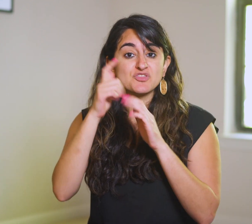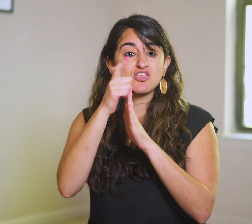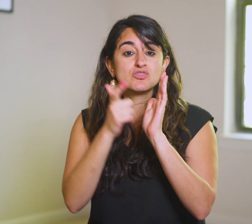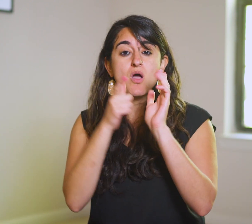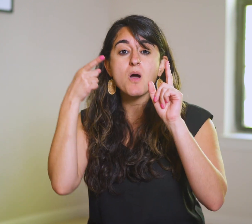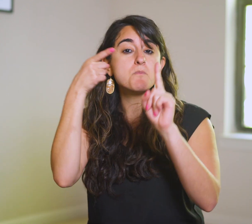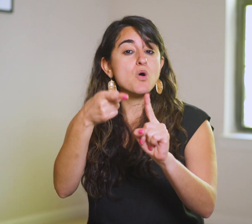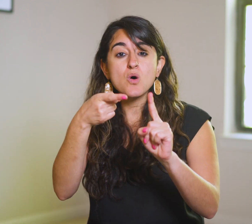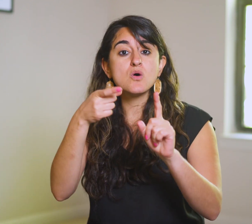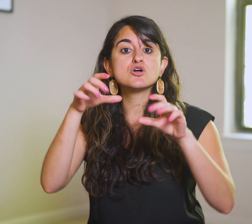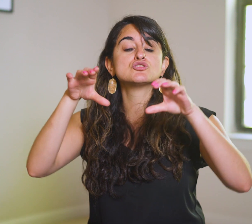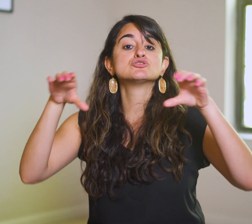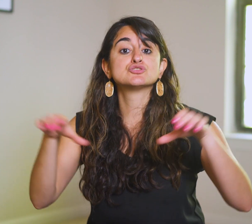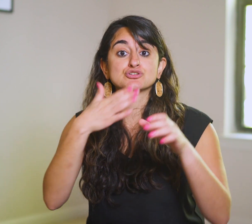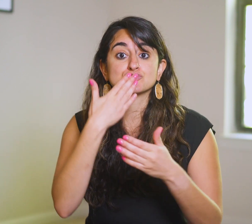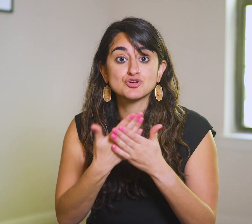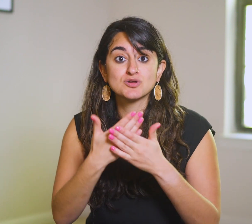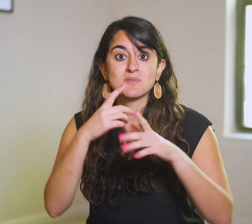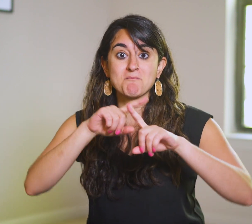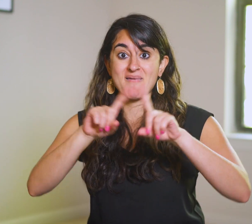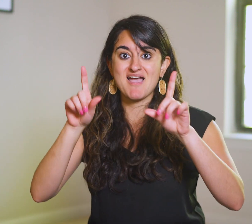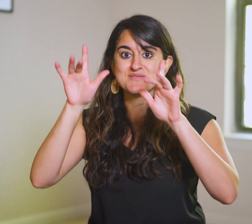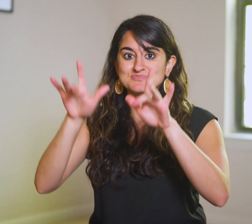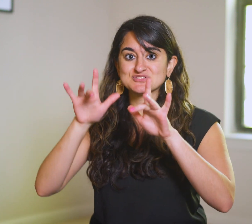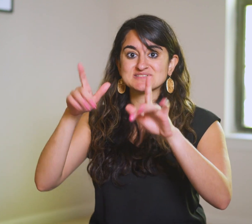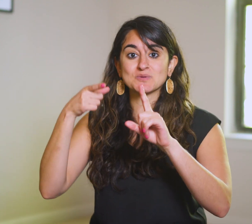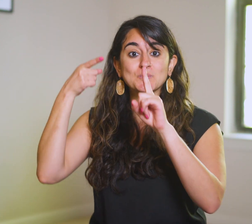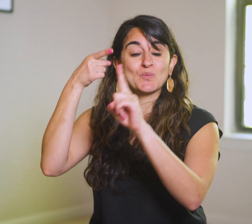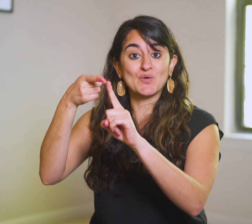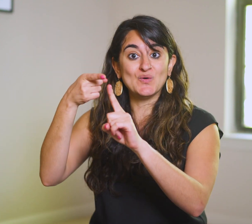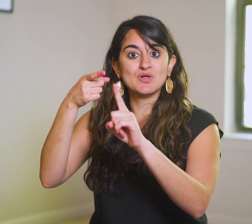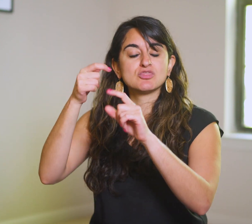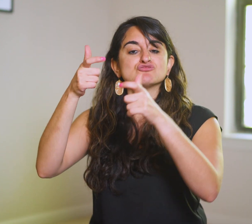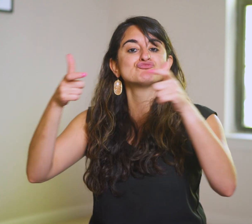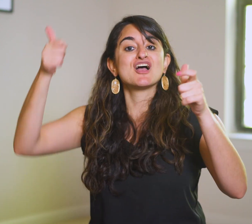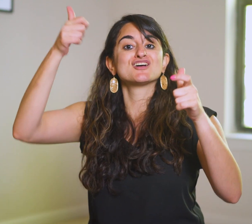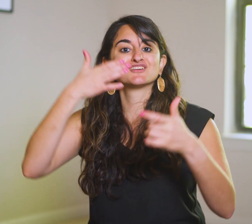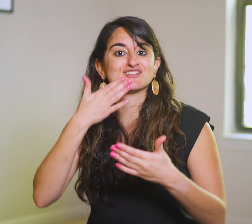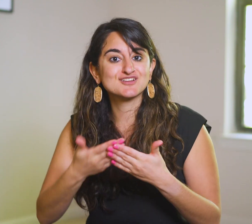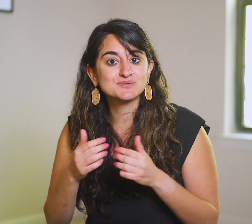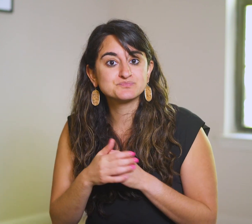the law points toward doing good, but mercy points toward the greater good.